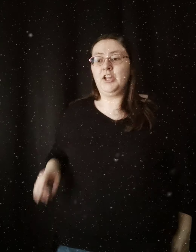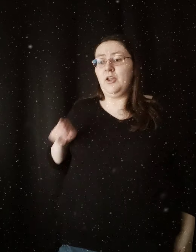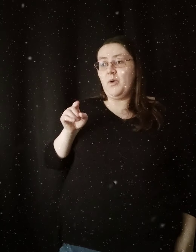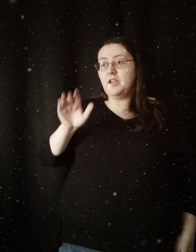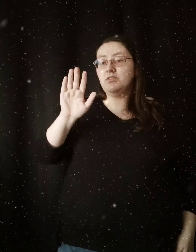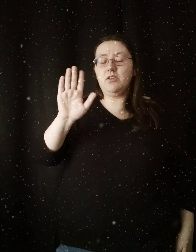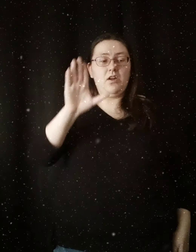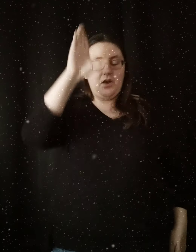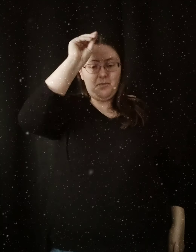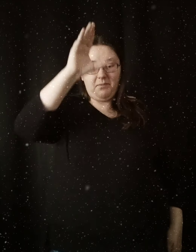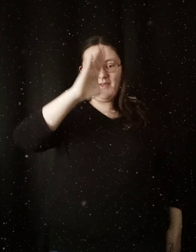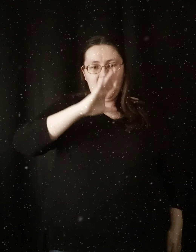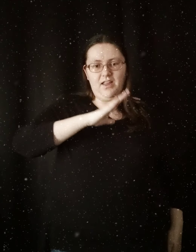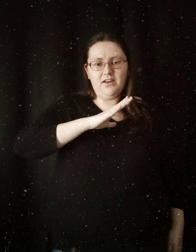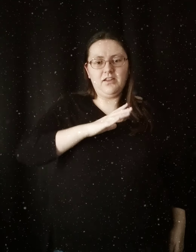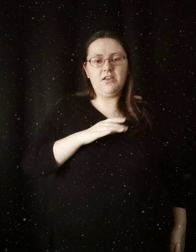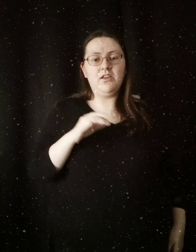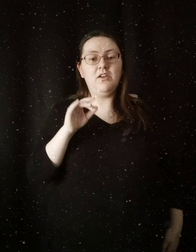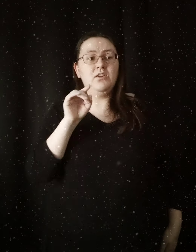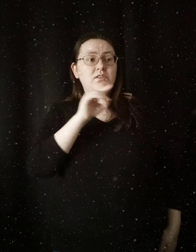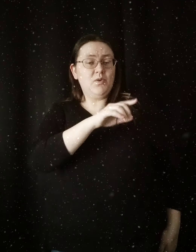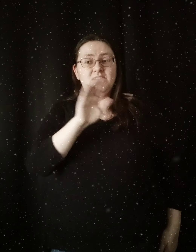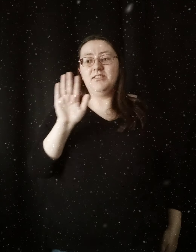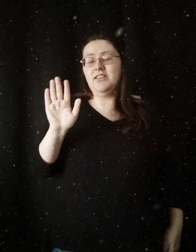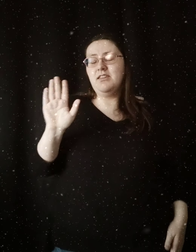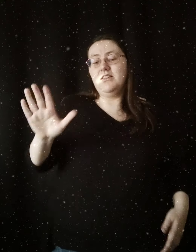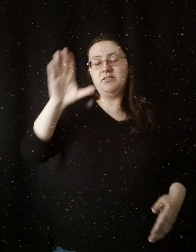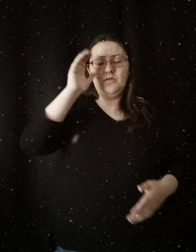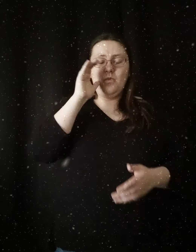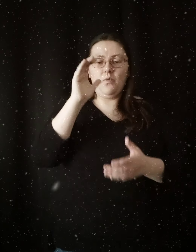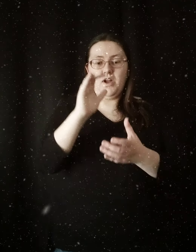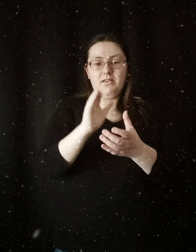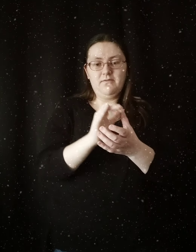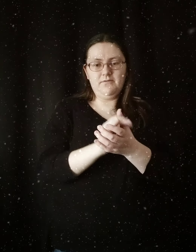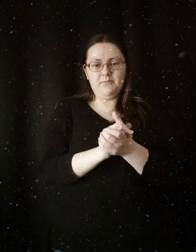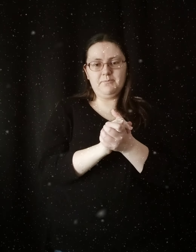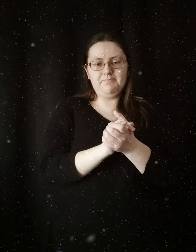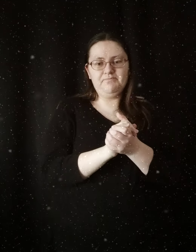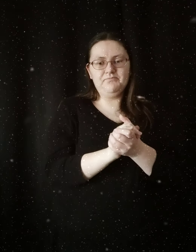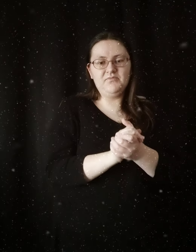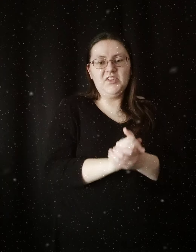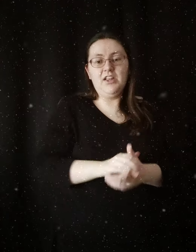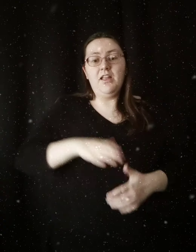He was her man She was his wife